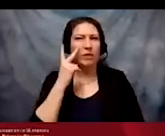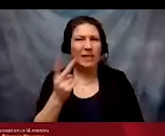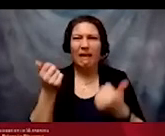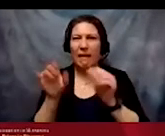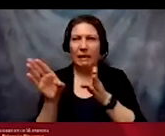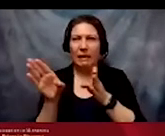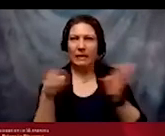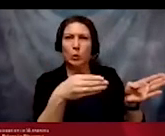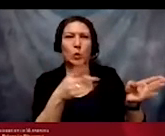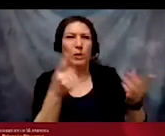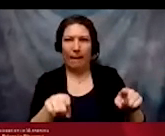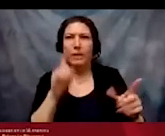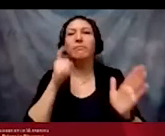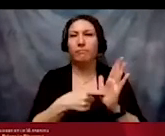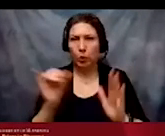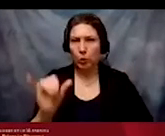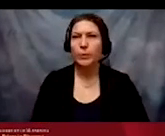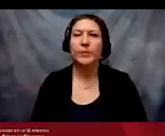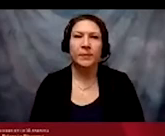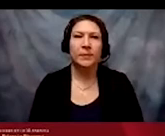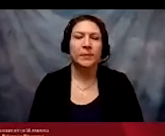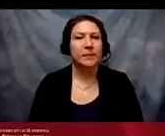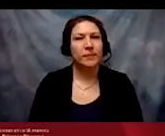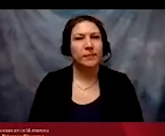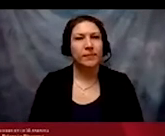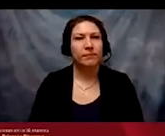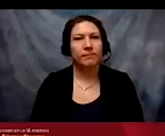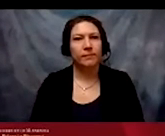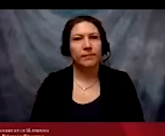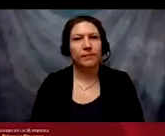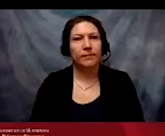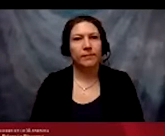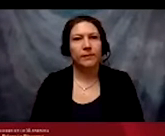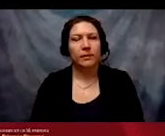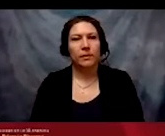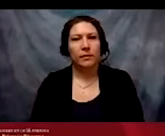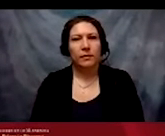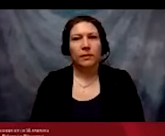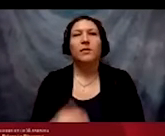Next slide, please. We have three more